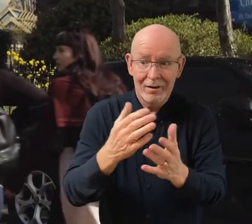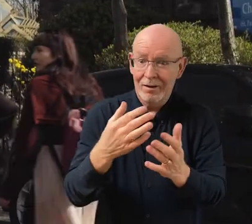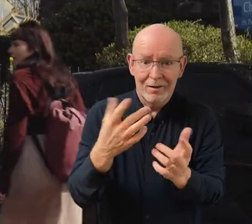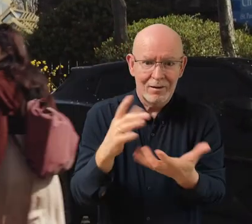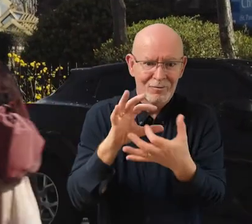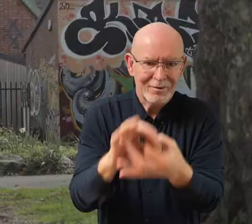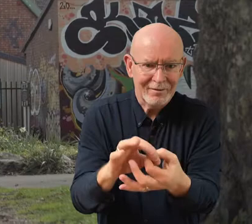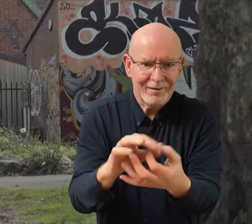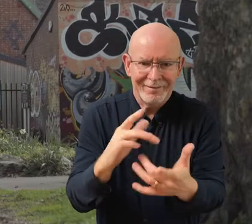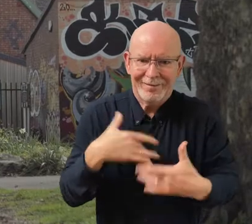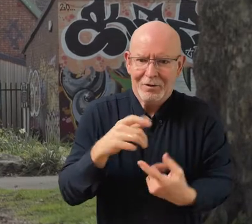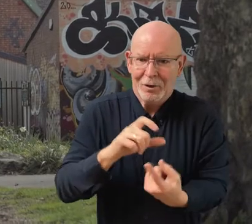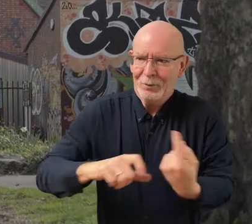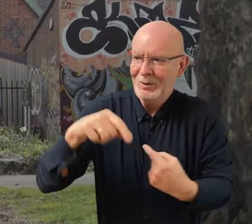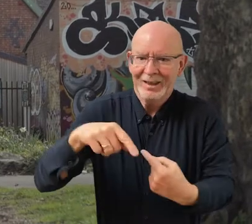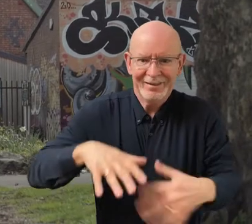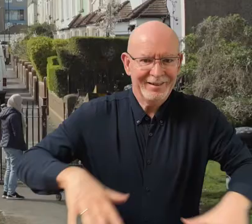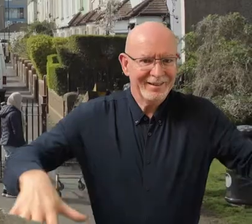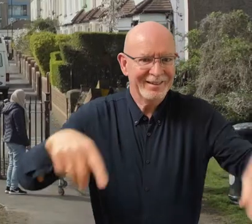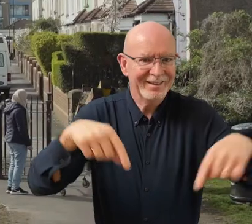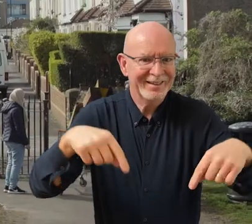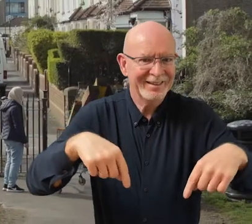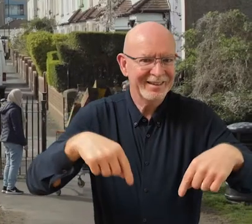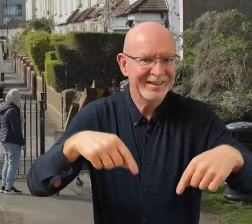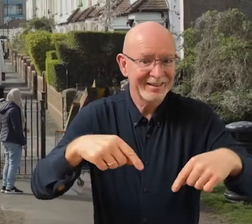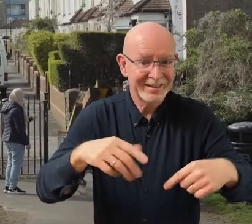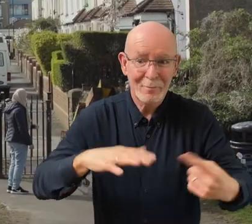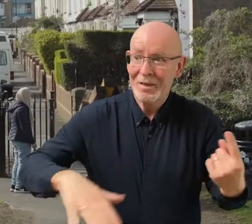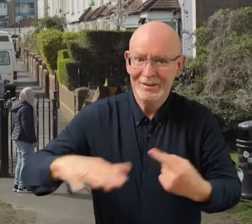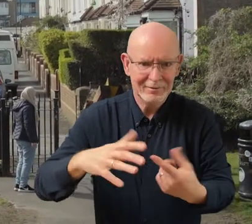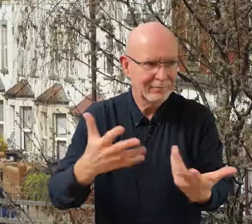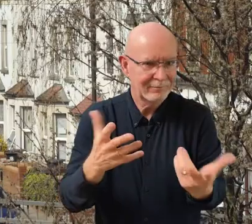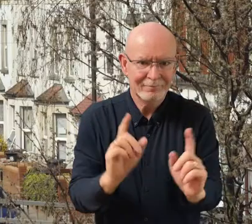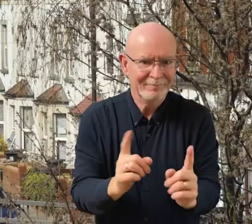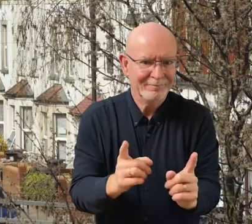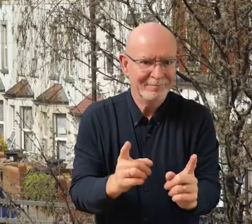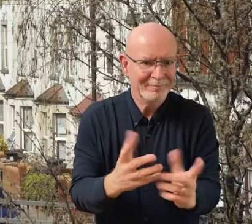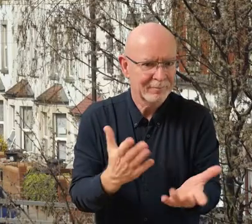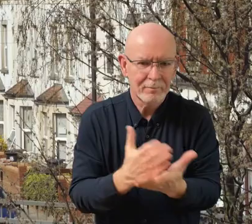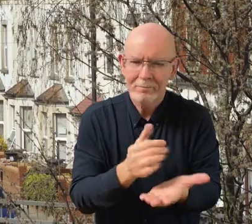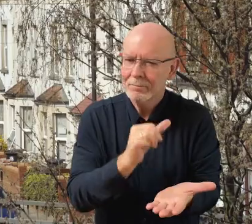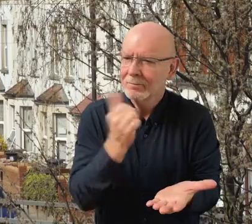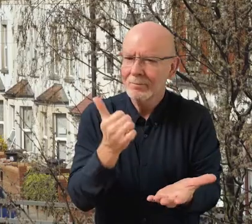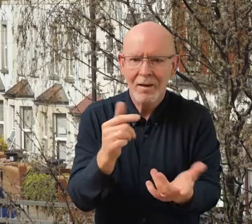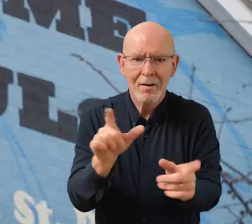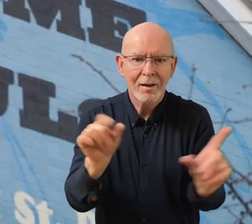the sense of community that this space and place actually has. And it's a nice way to invite people